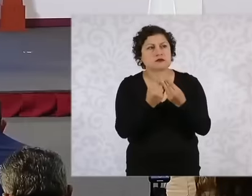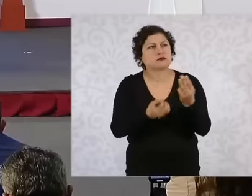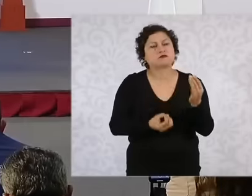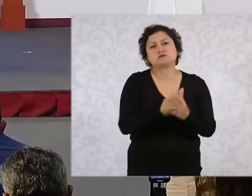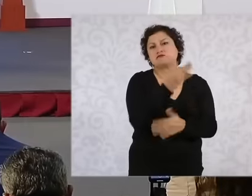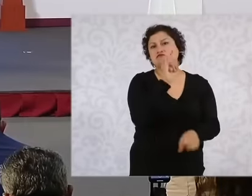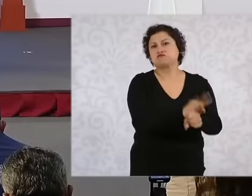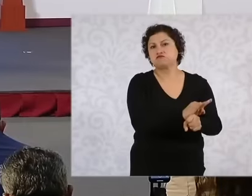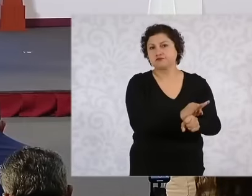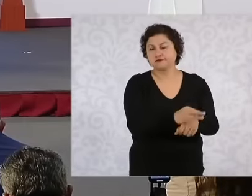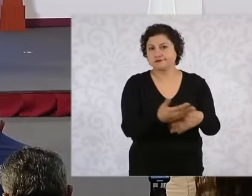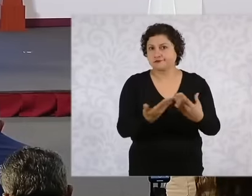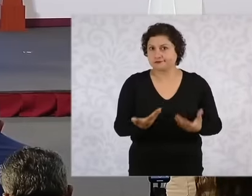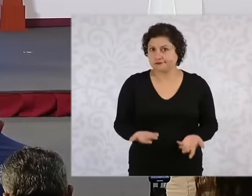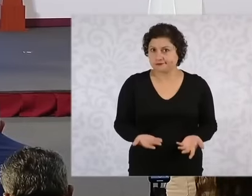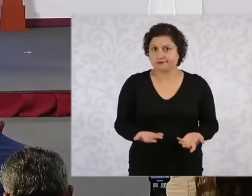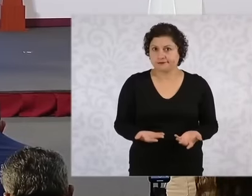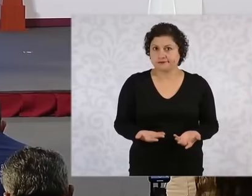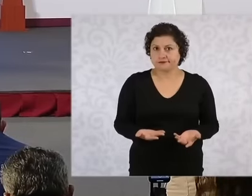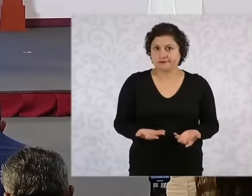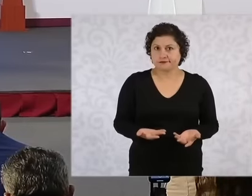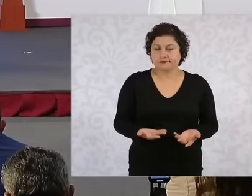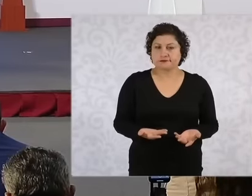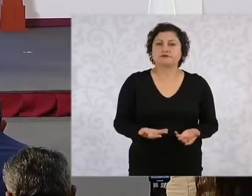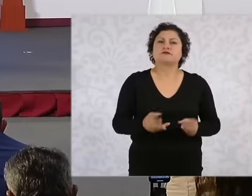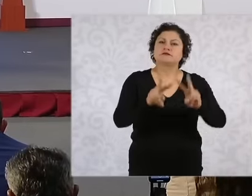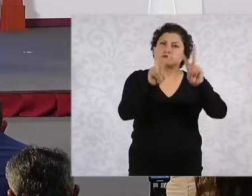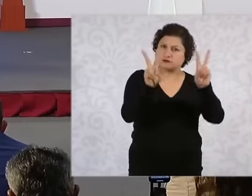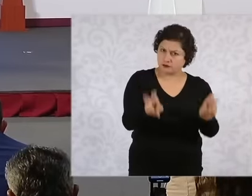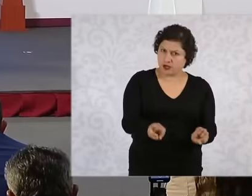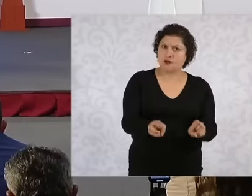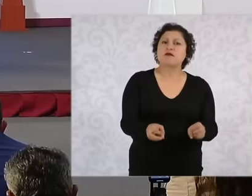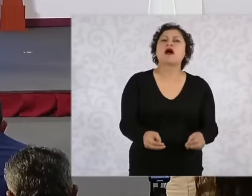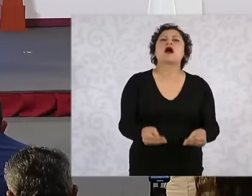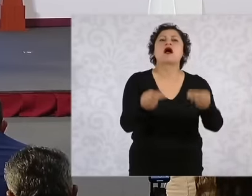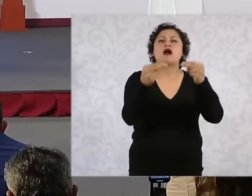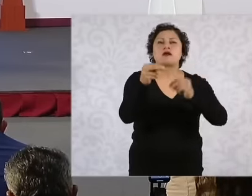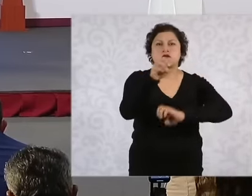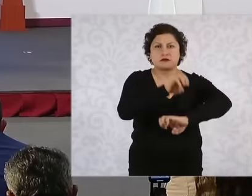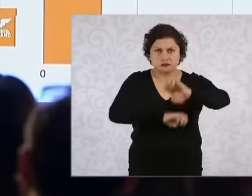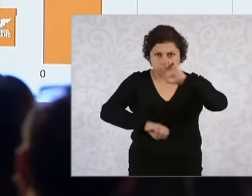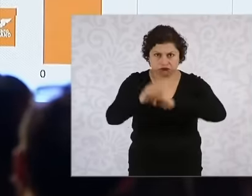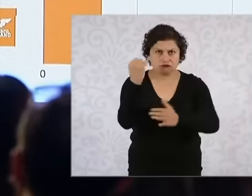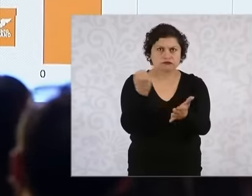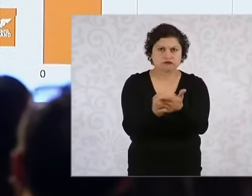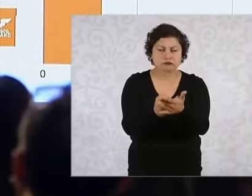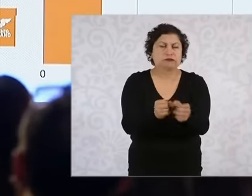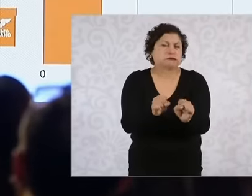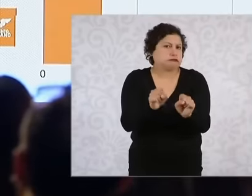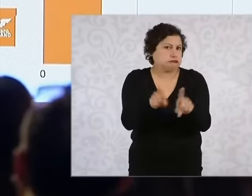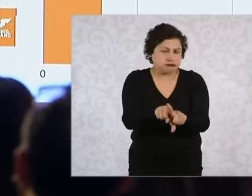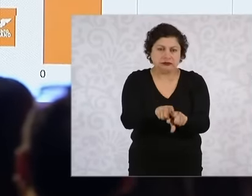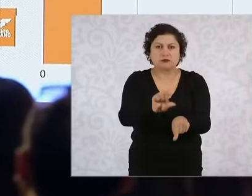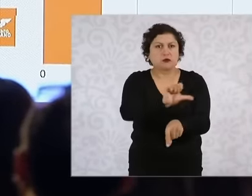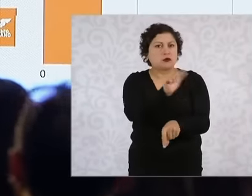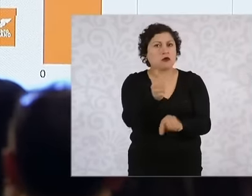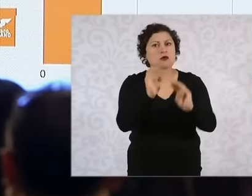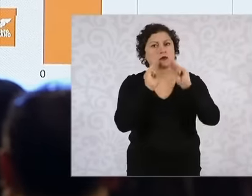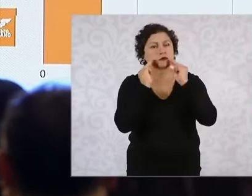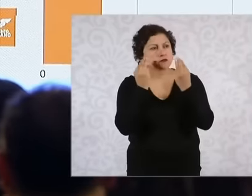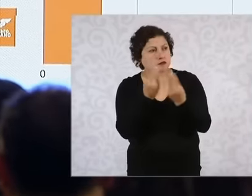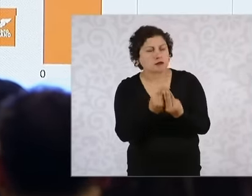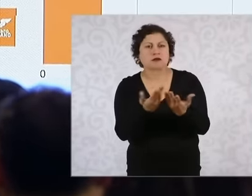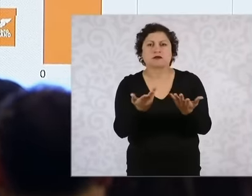not only commercial matters but also the release of criminals Sabadazo etcetera